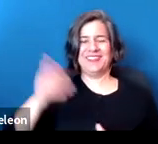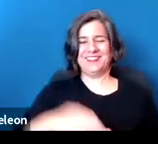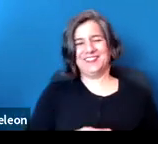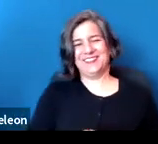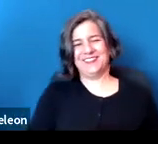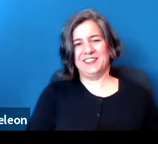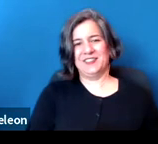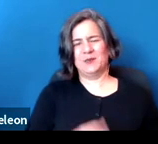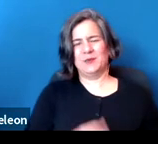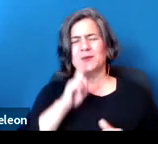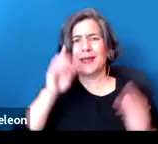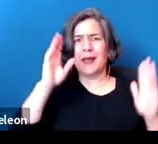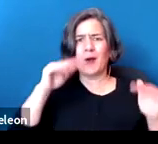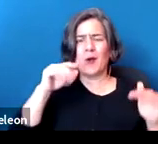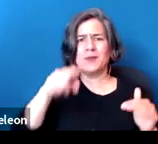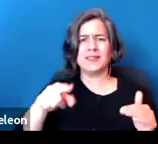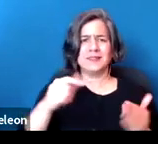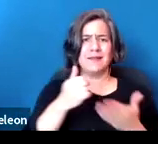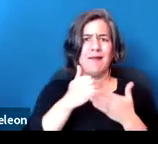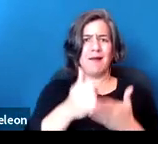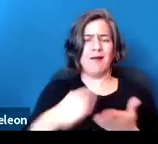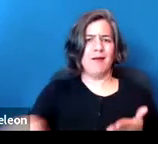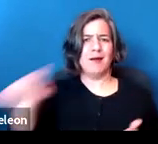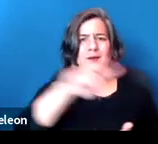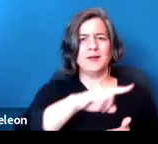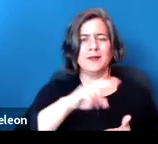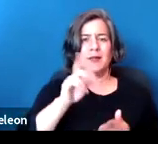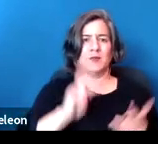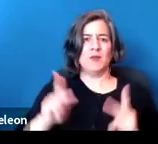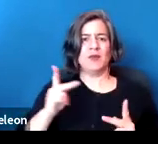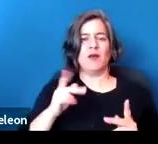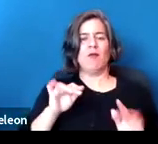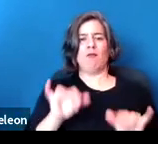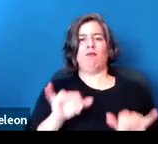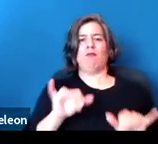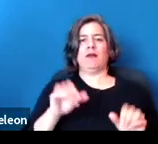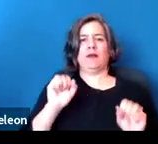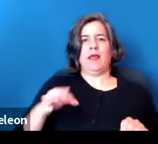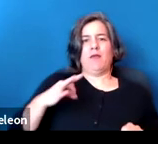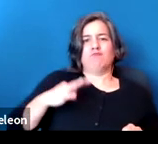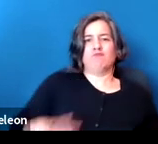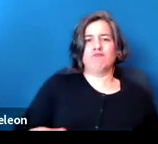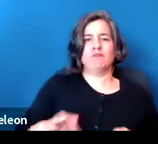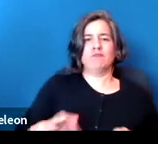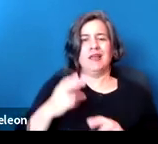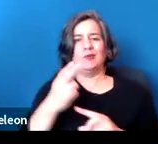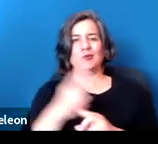We really hope that this was informative and that folks feel like they can use reasonable accommodations as a tool